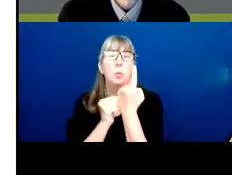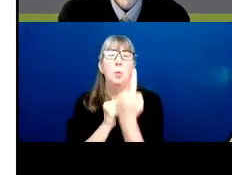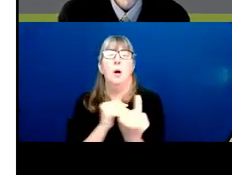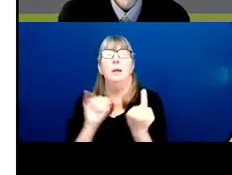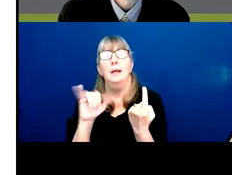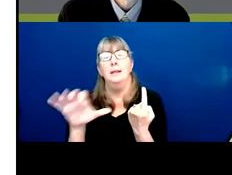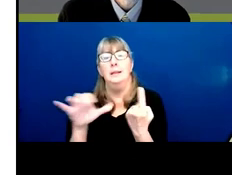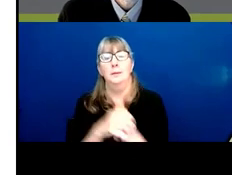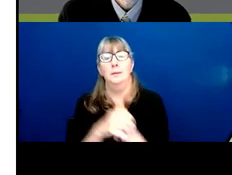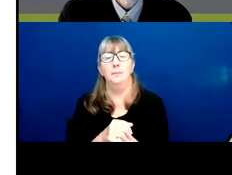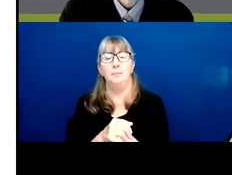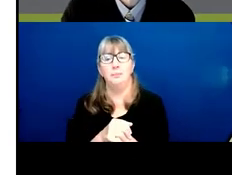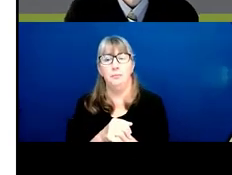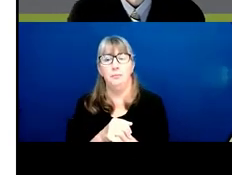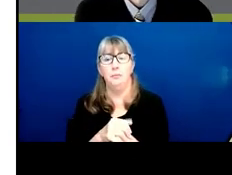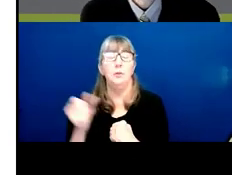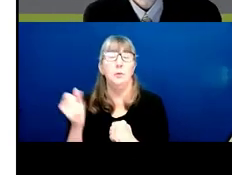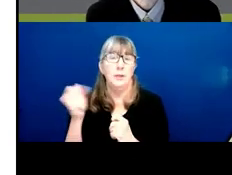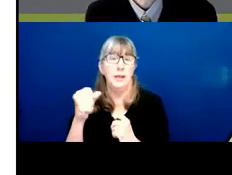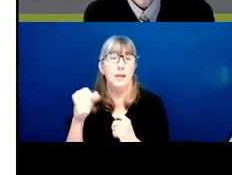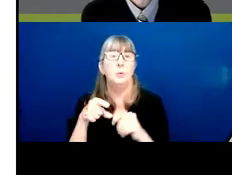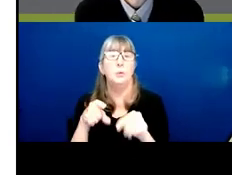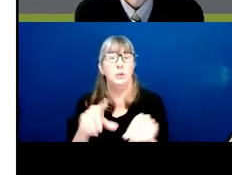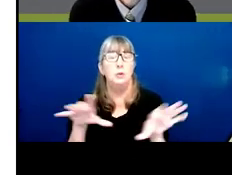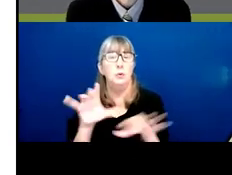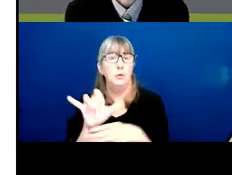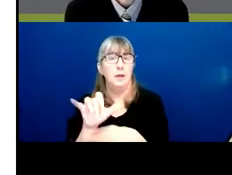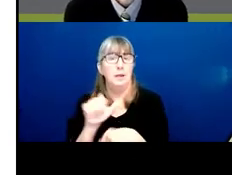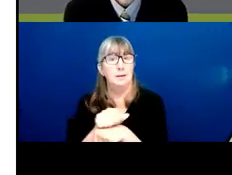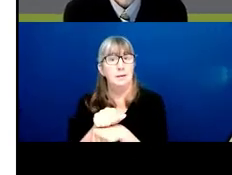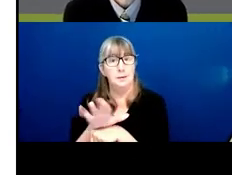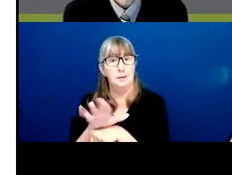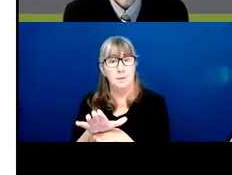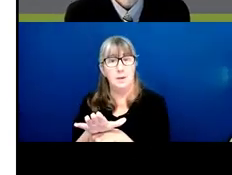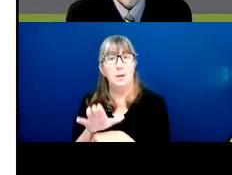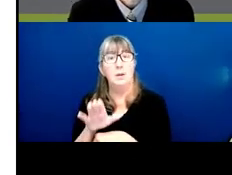So certainly, when you do that, submit on your ARF that you ...